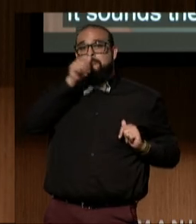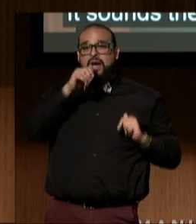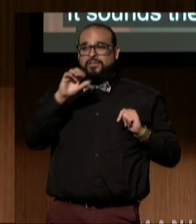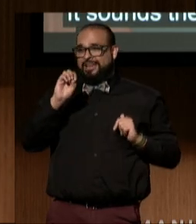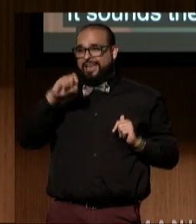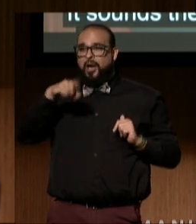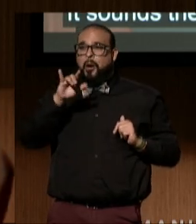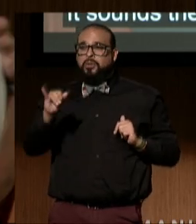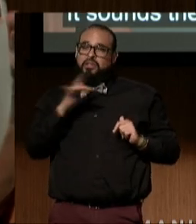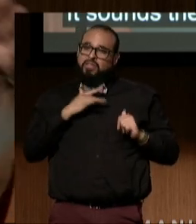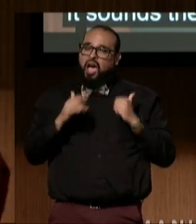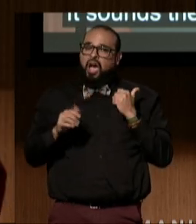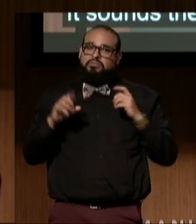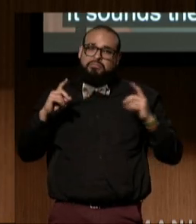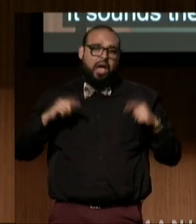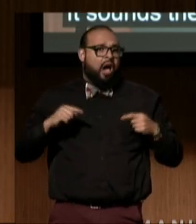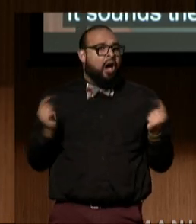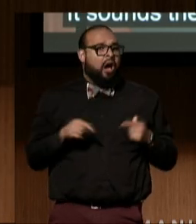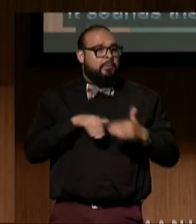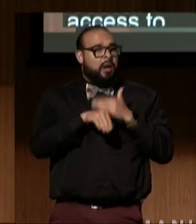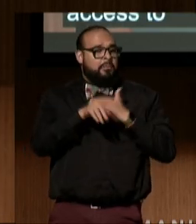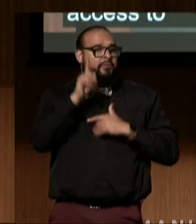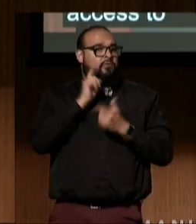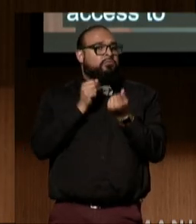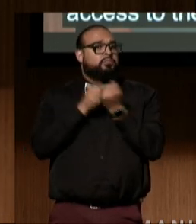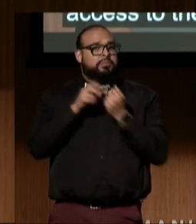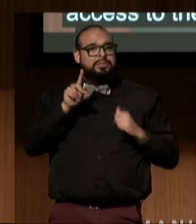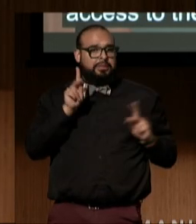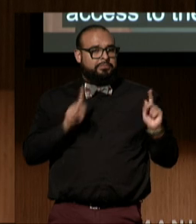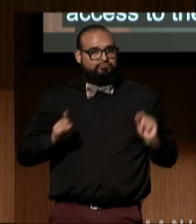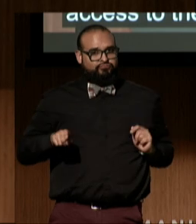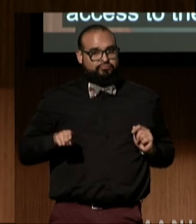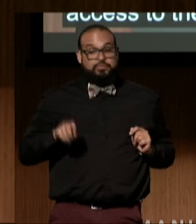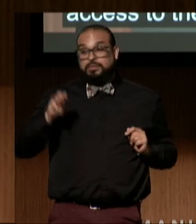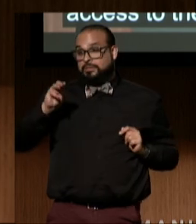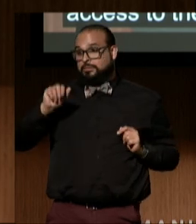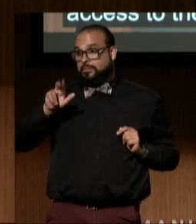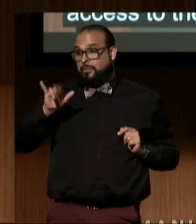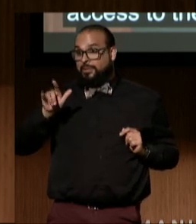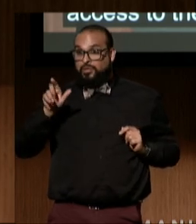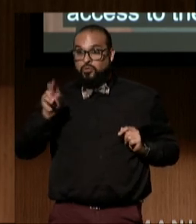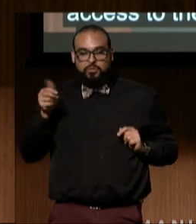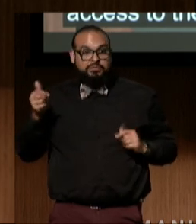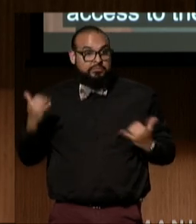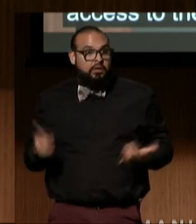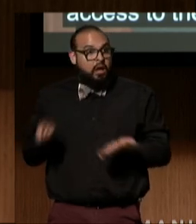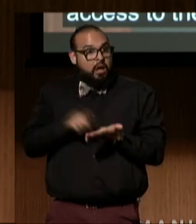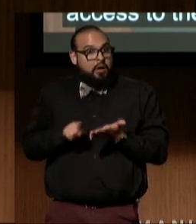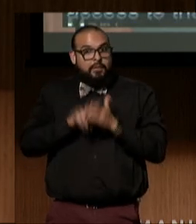to the supports disabled people need. Mary Lou is investigating how social housing